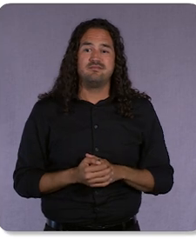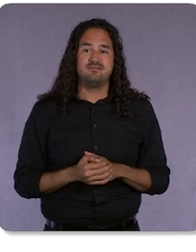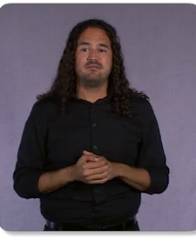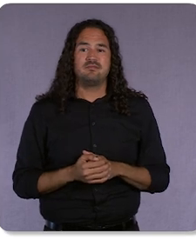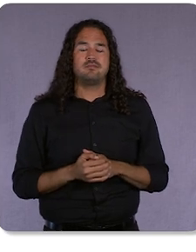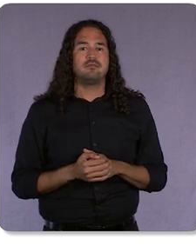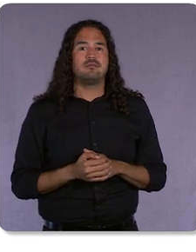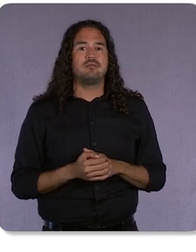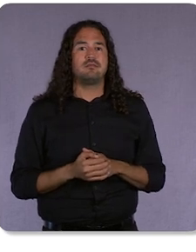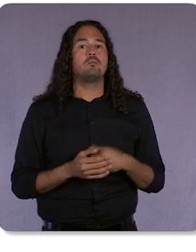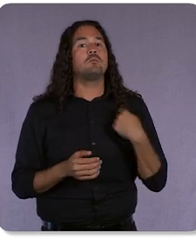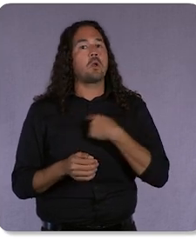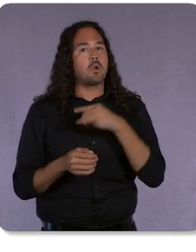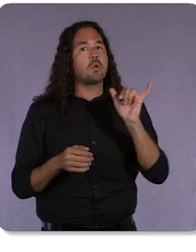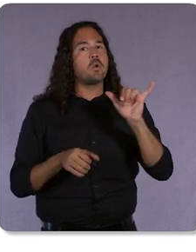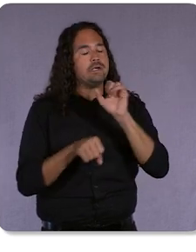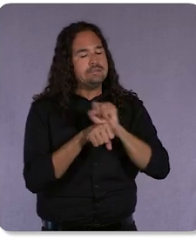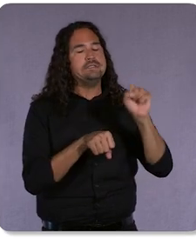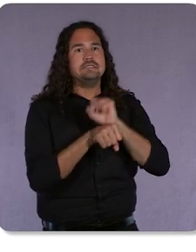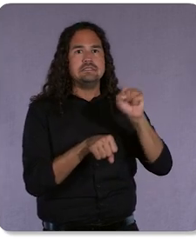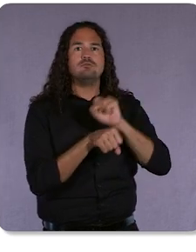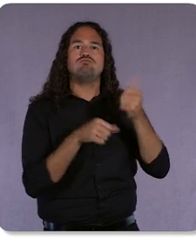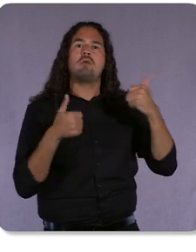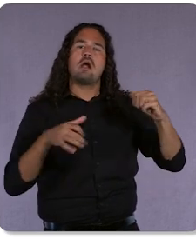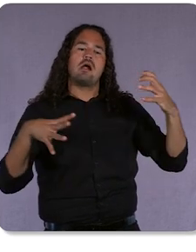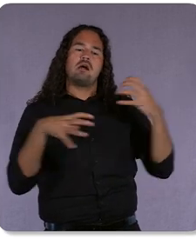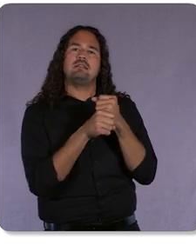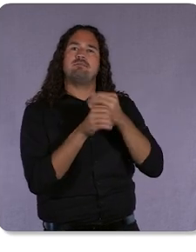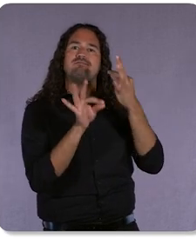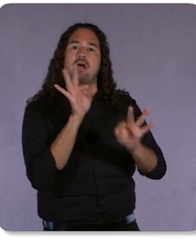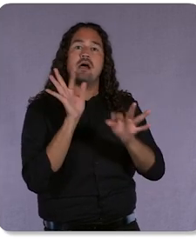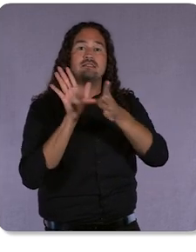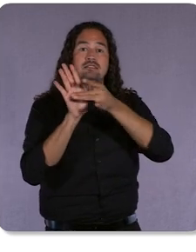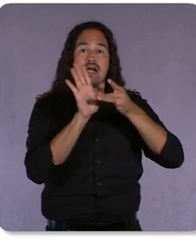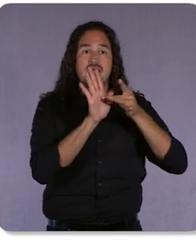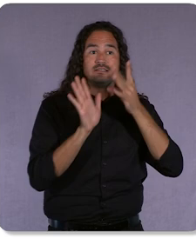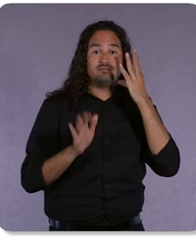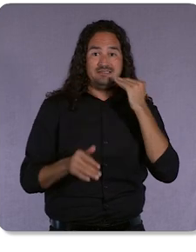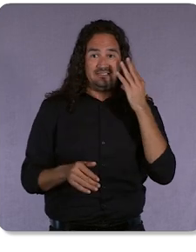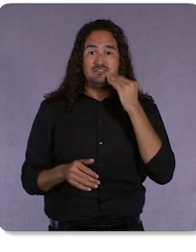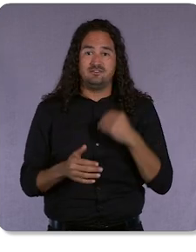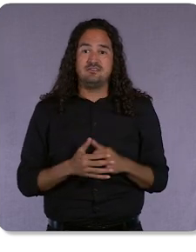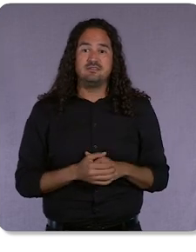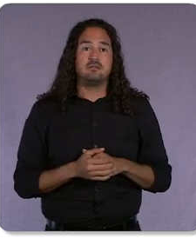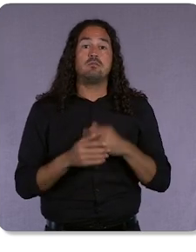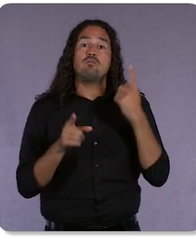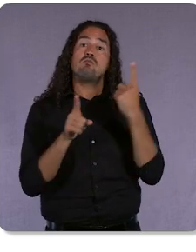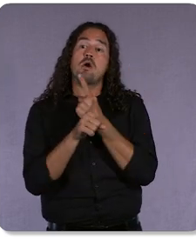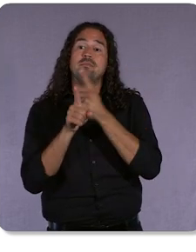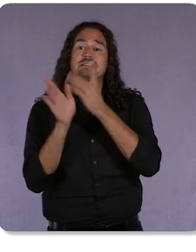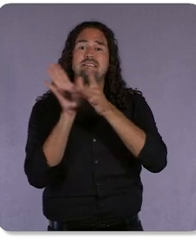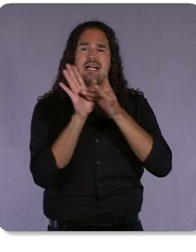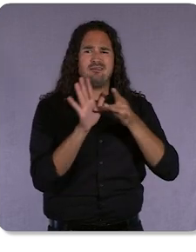We’ve also worked to simplify the tagging experience. Proper tagging is critical for a privacy-safe future, and it enables you to accurately